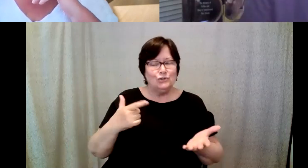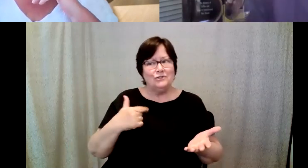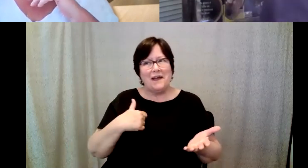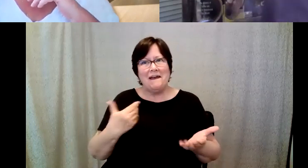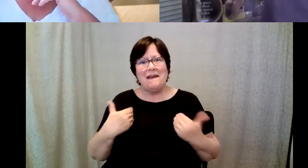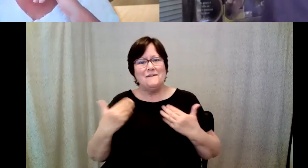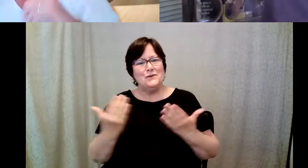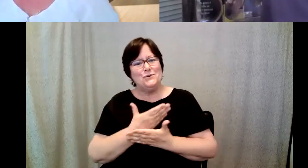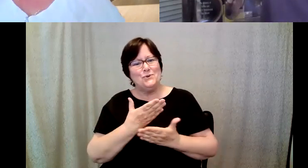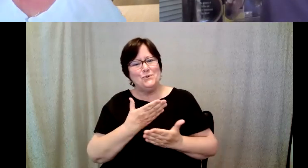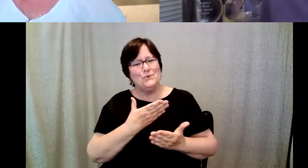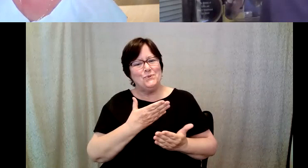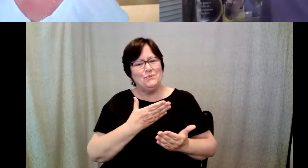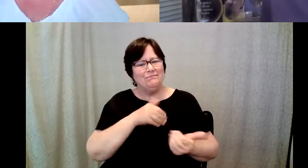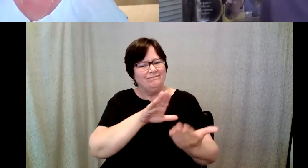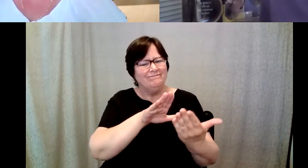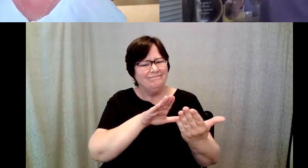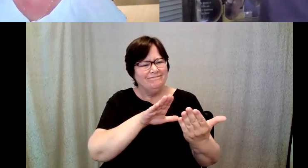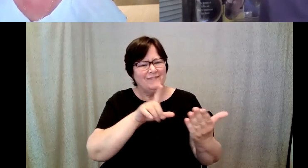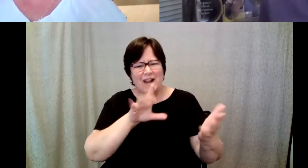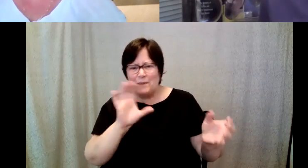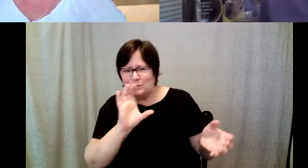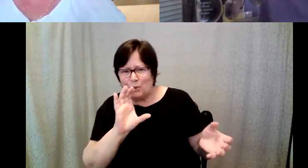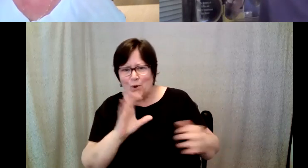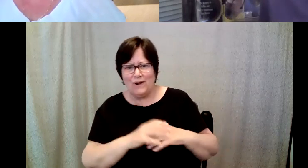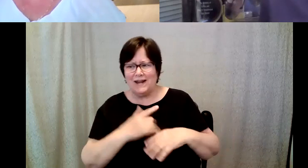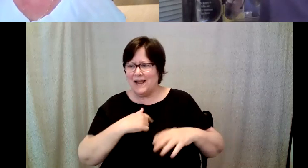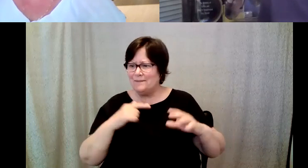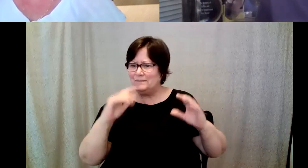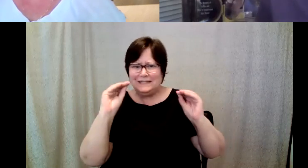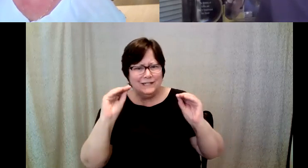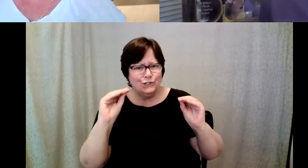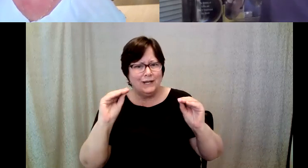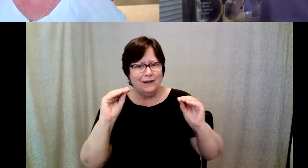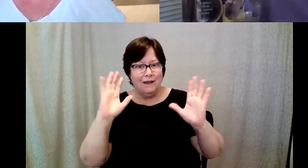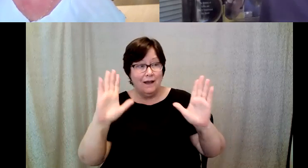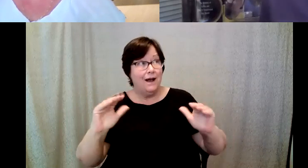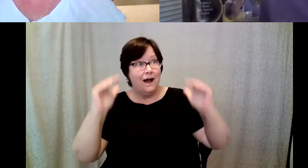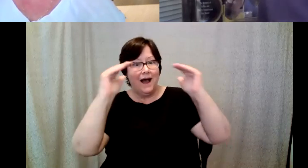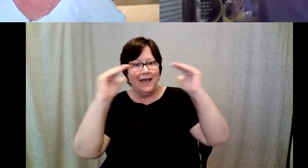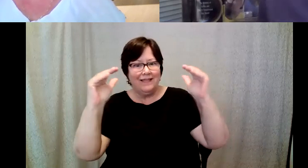avenue that I can explore teaching. D. Major Cohen: Pretty high level coffee skills which.